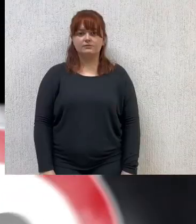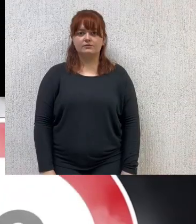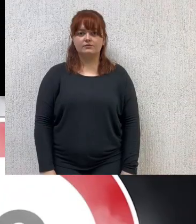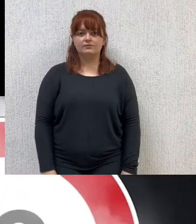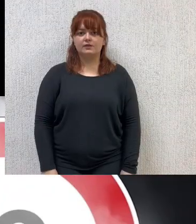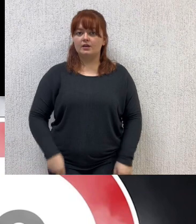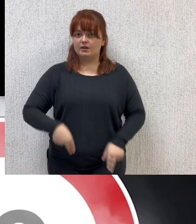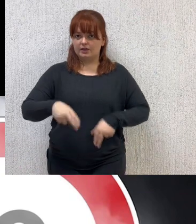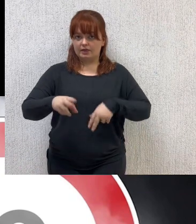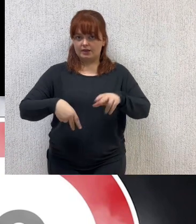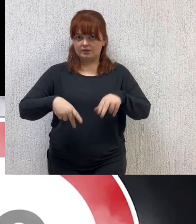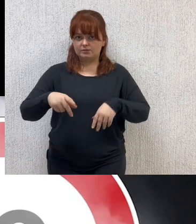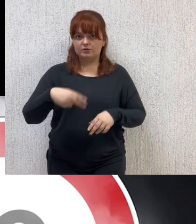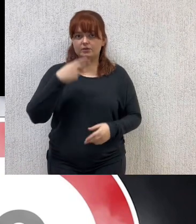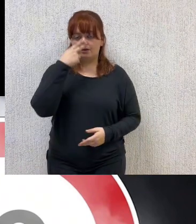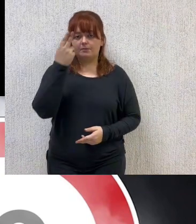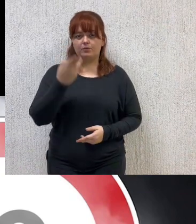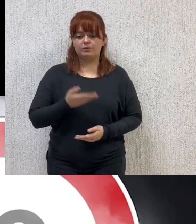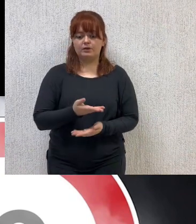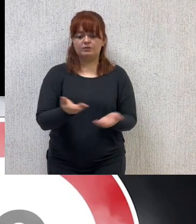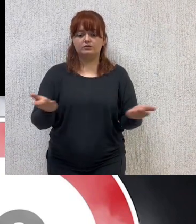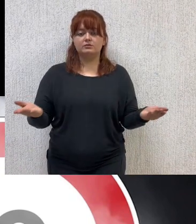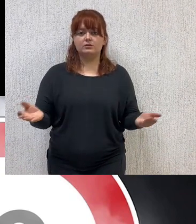Use of public transport or bicycles